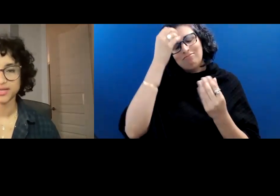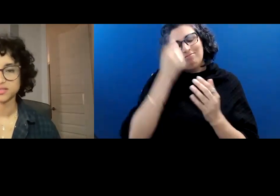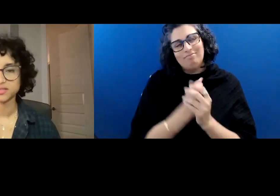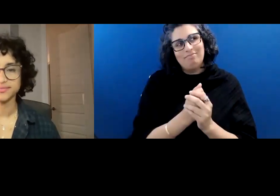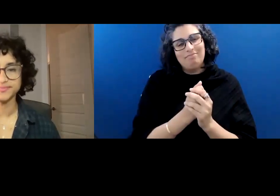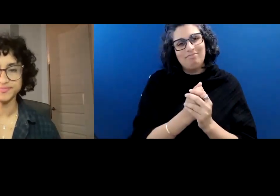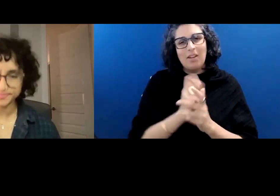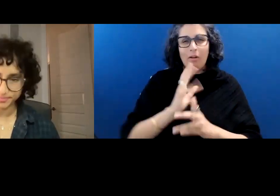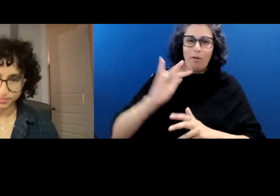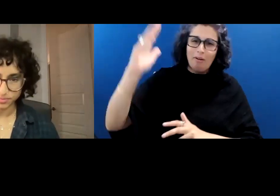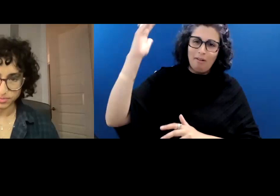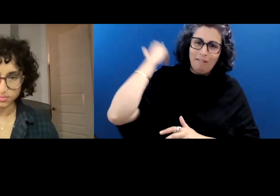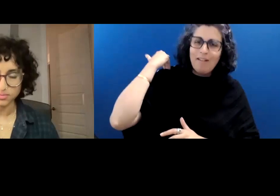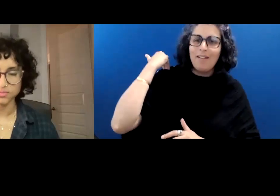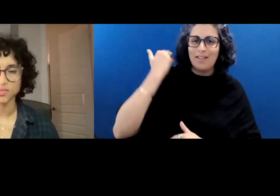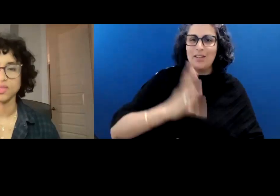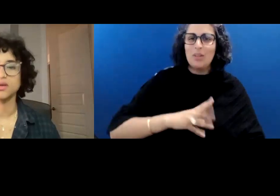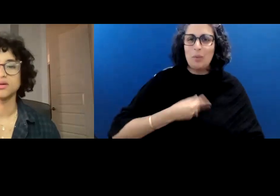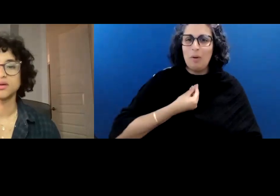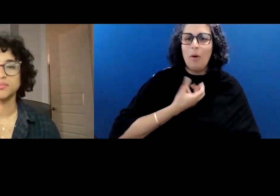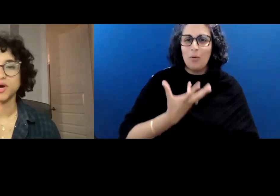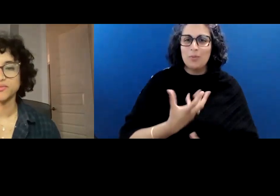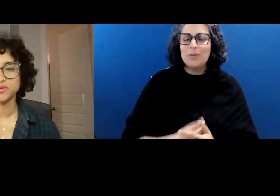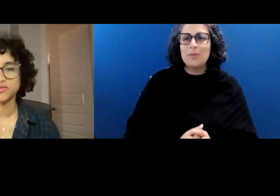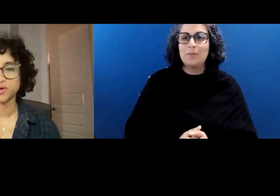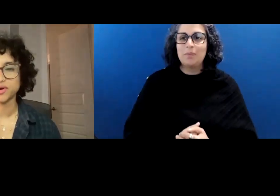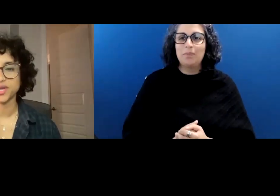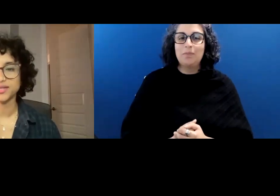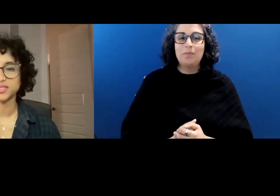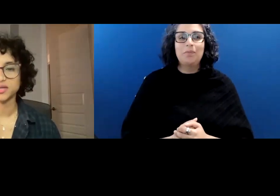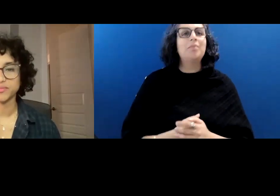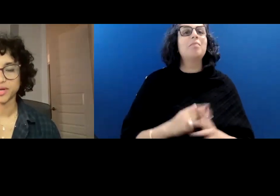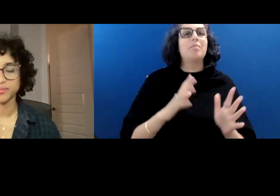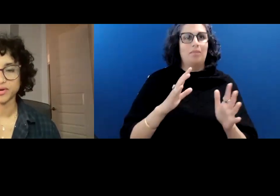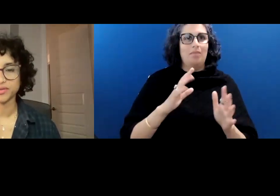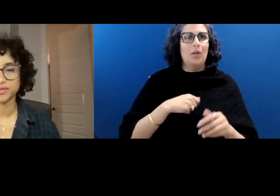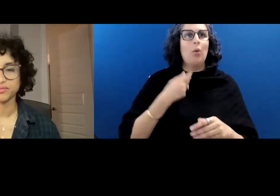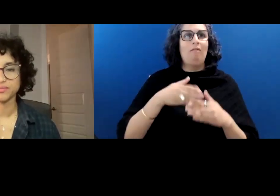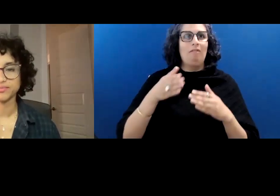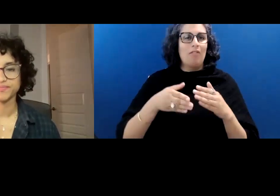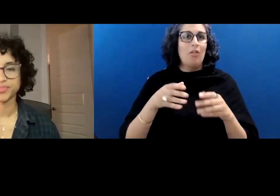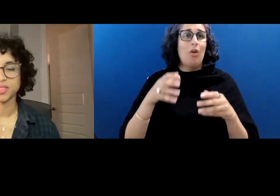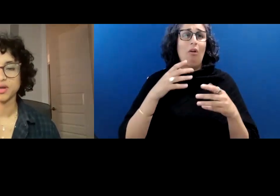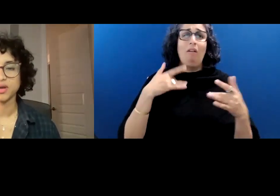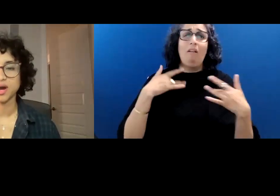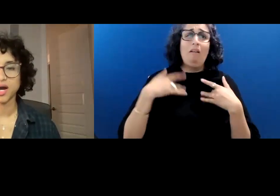in the past. Poem full of worry, ending with my birth